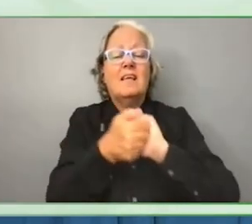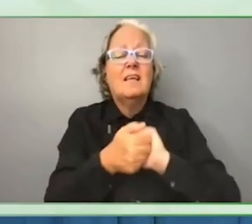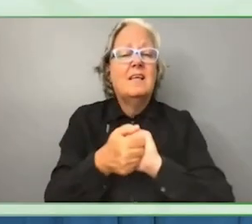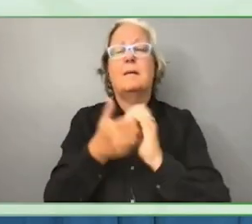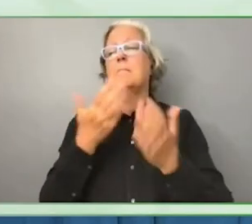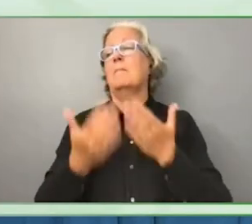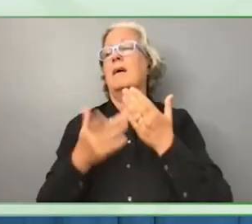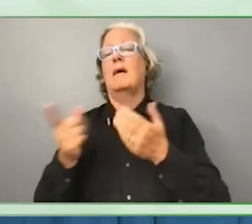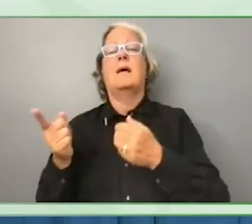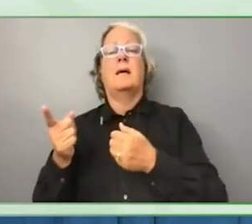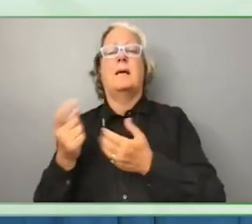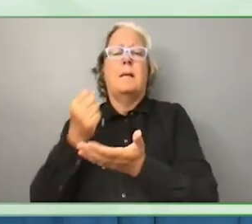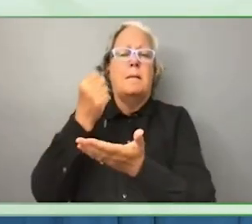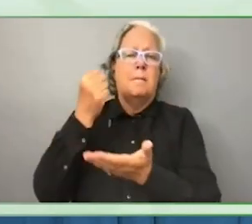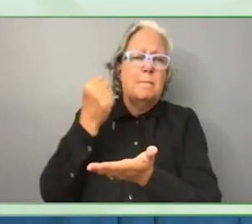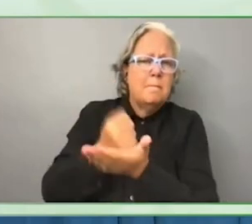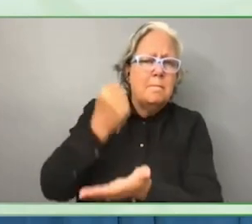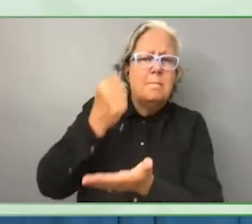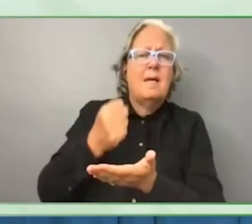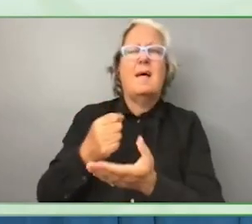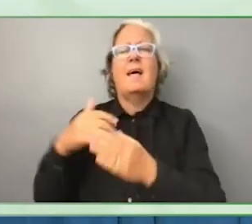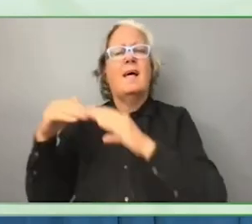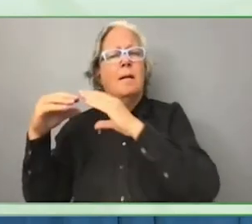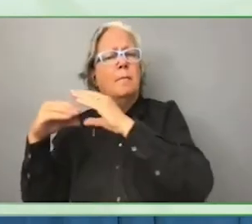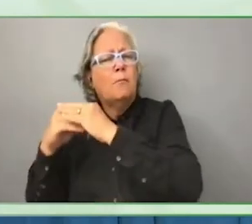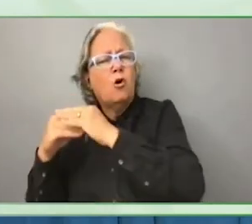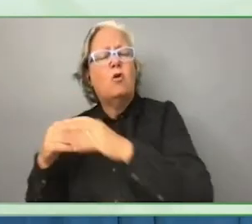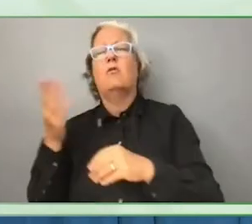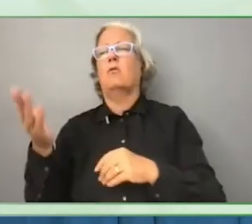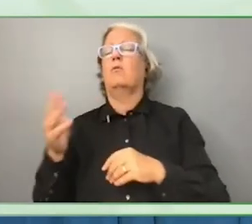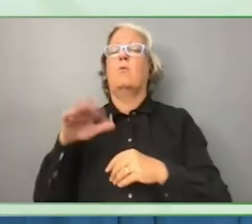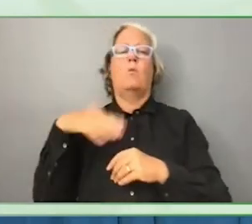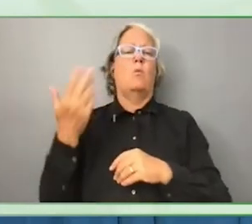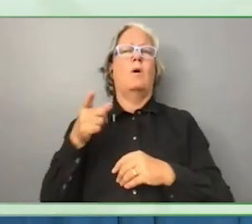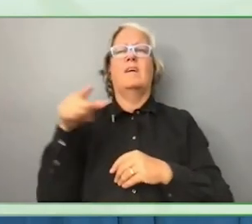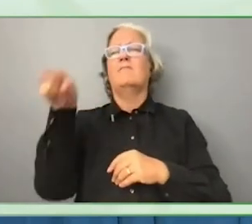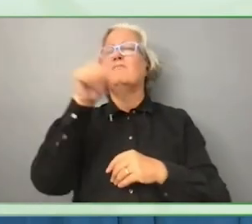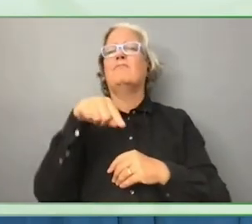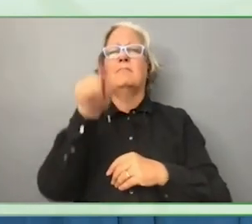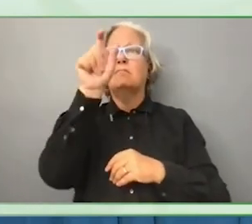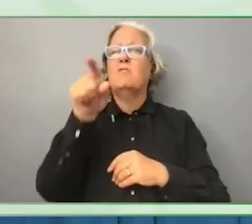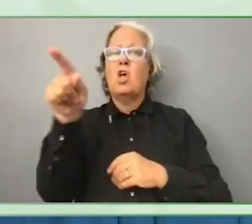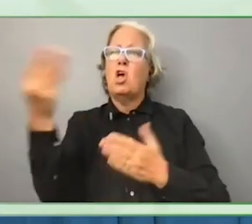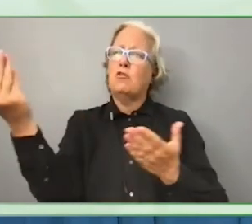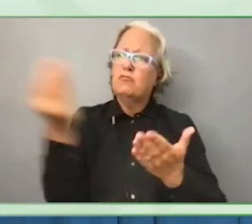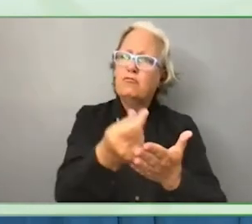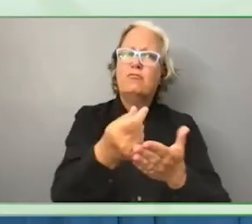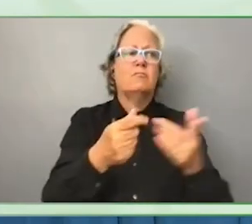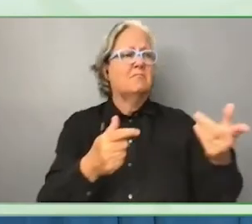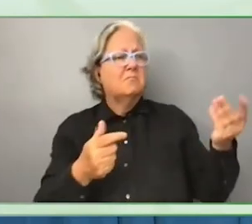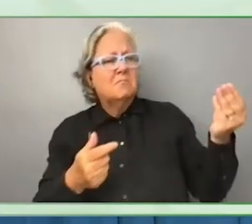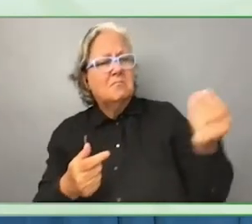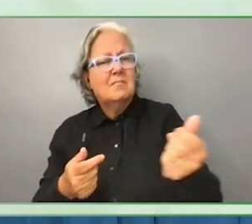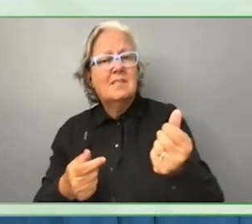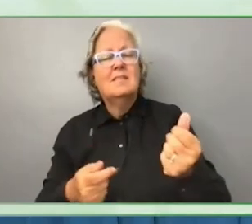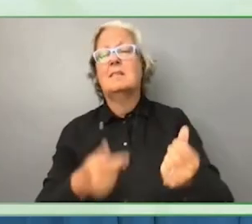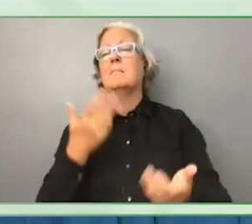family, and individual funders. The non-financial resources for the greater good.